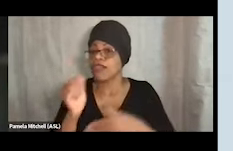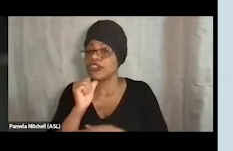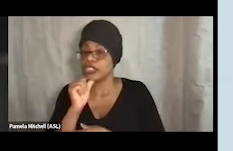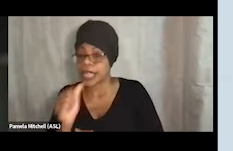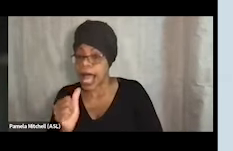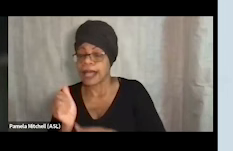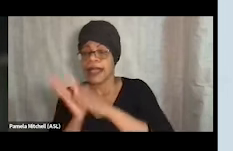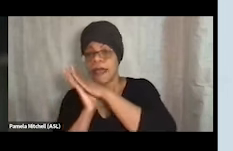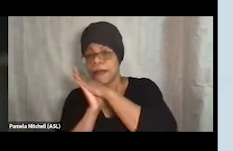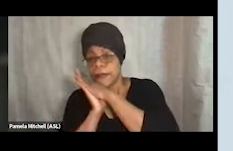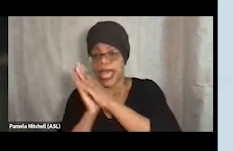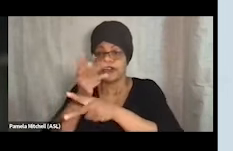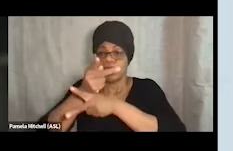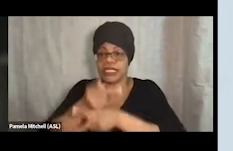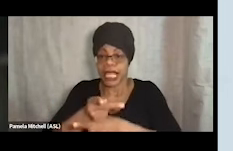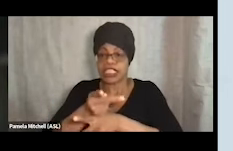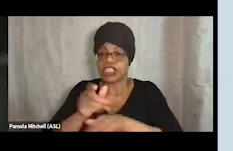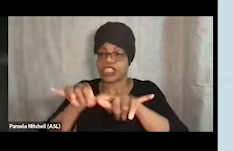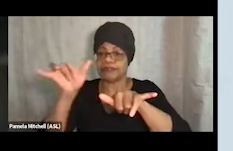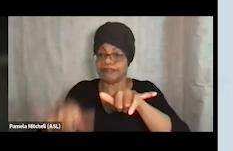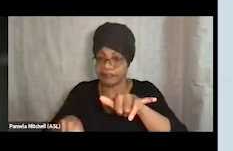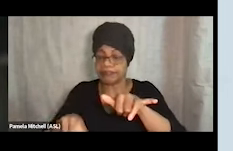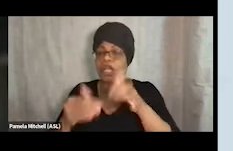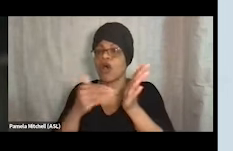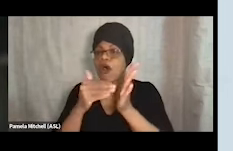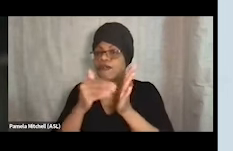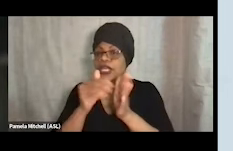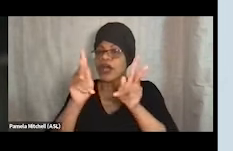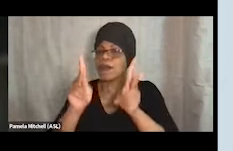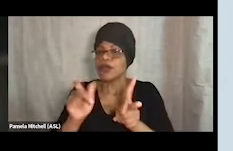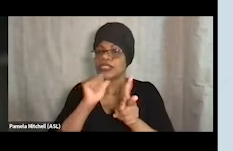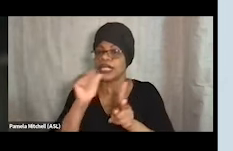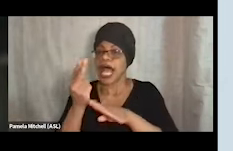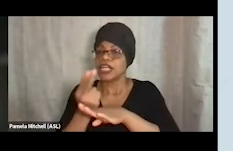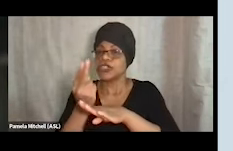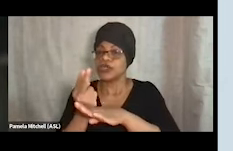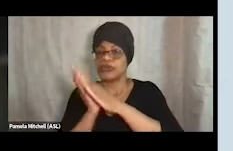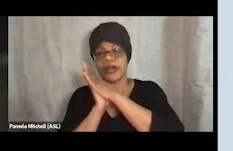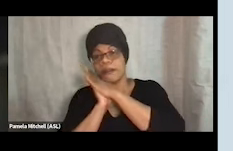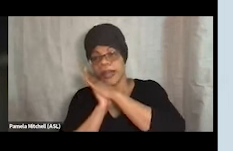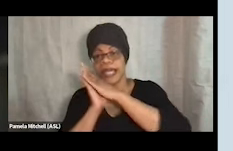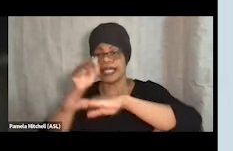in a traditional setting, oftentimes when someone doesn't use a bed for a night, they can lose it. In a low-barrier shelter,